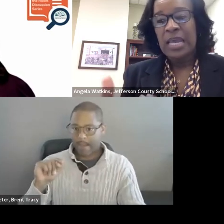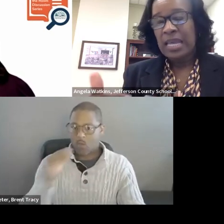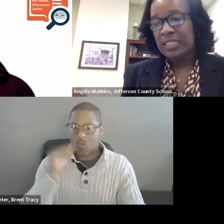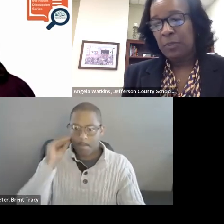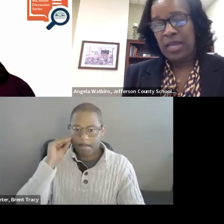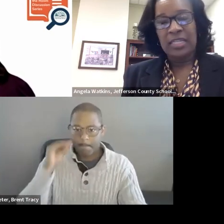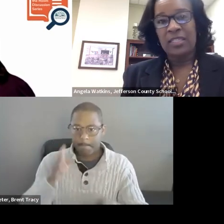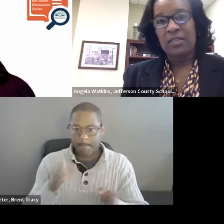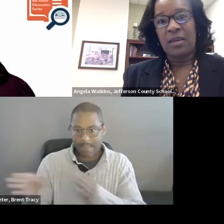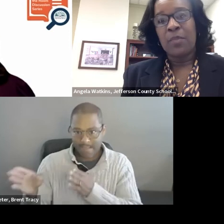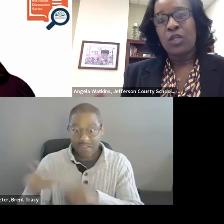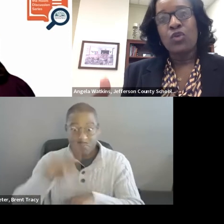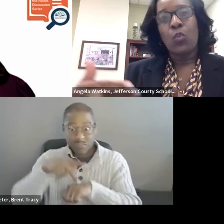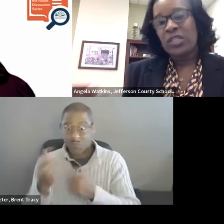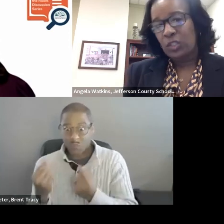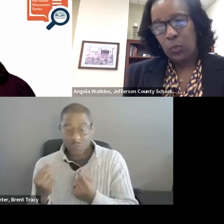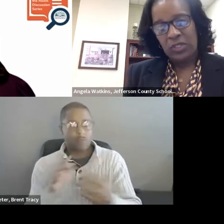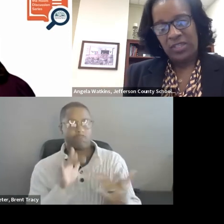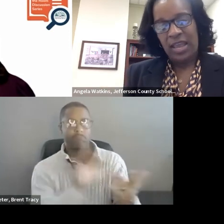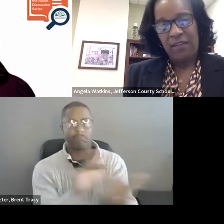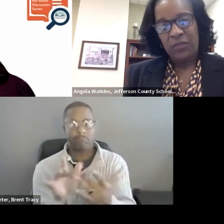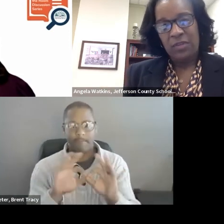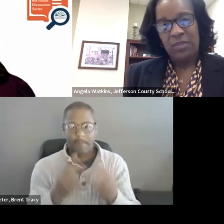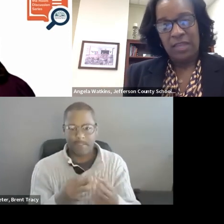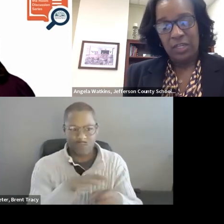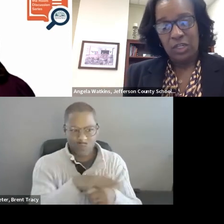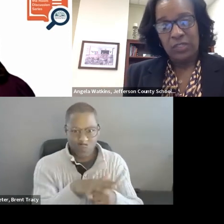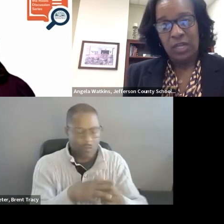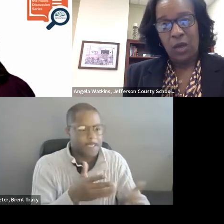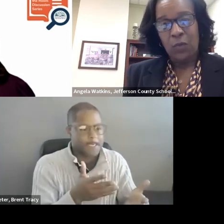explaining to them what supports they have for them that they can use at home.